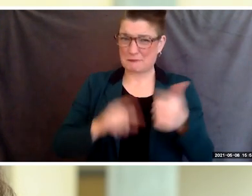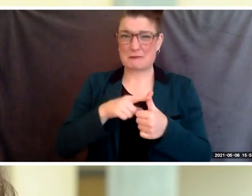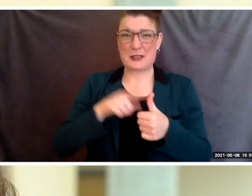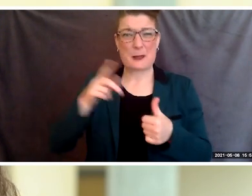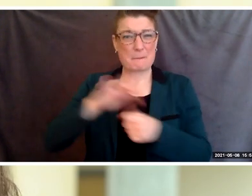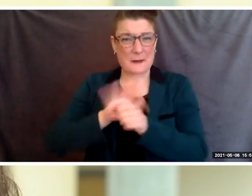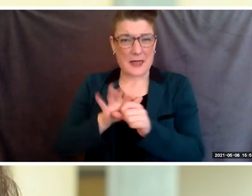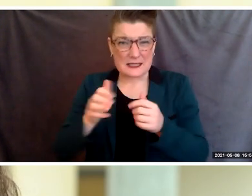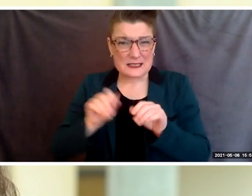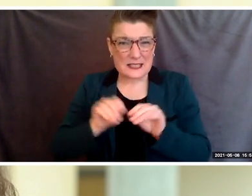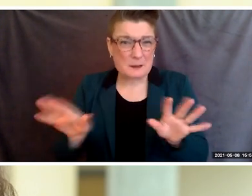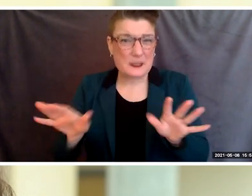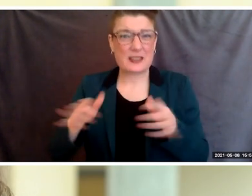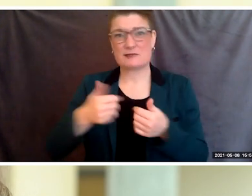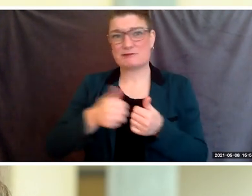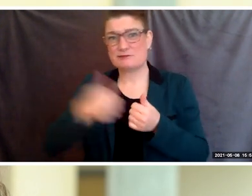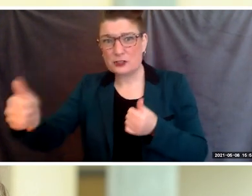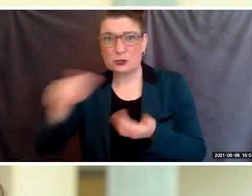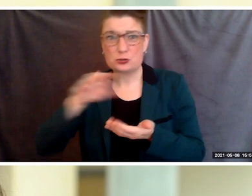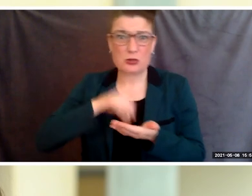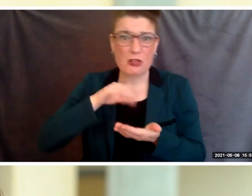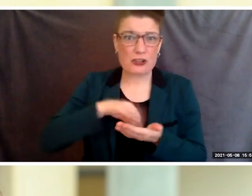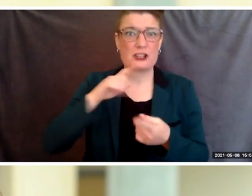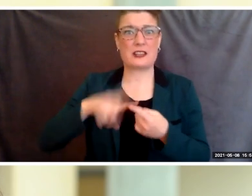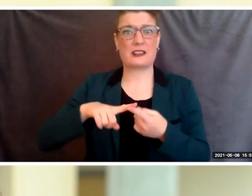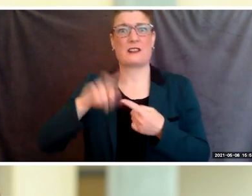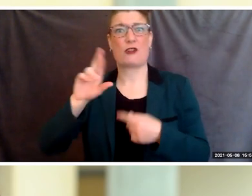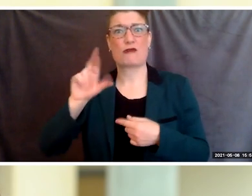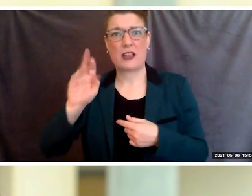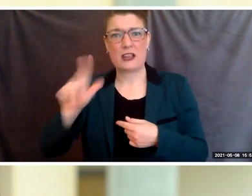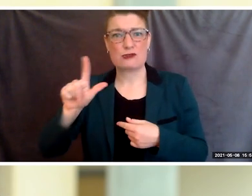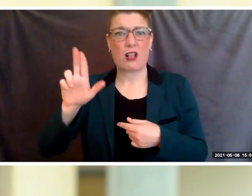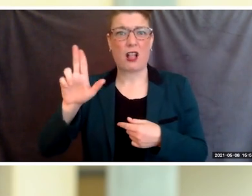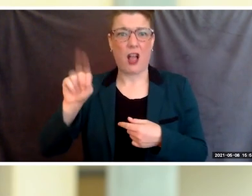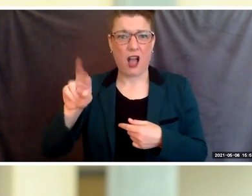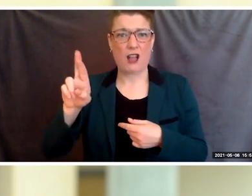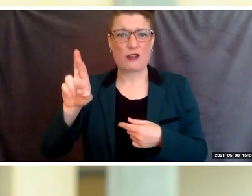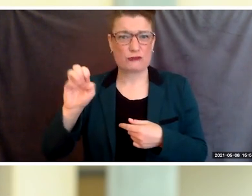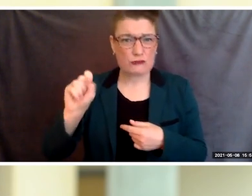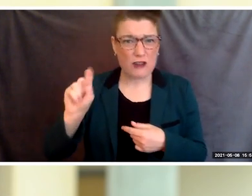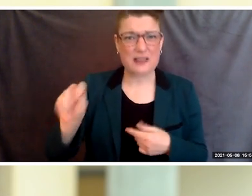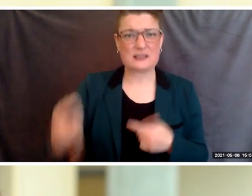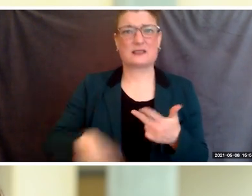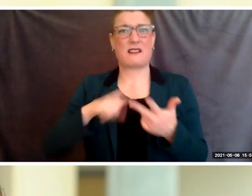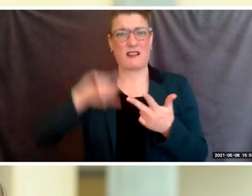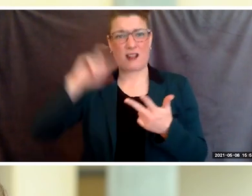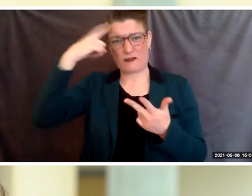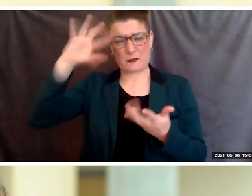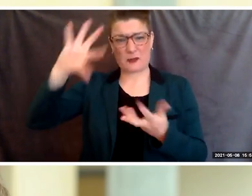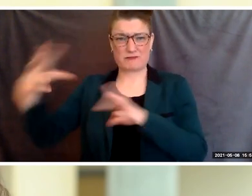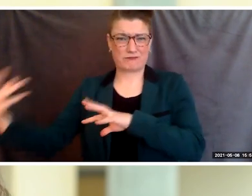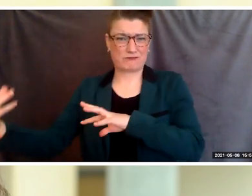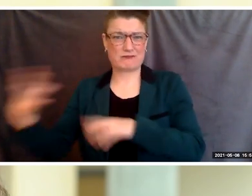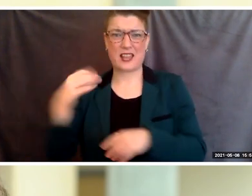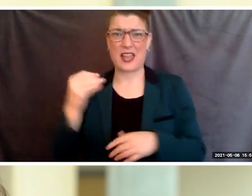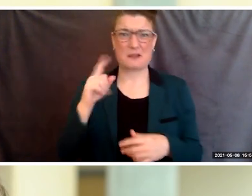governmental upheaval, and social isolation, you have demonstrated immense courage and resiliency.